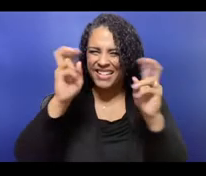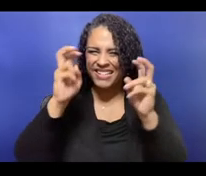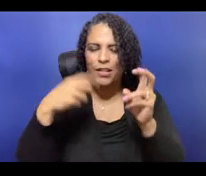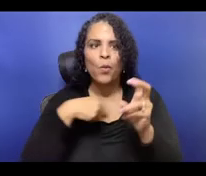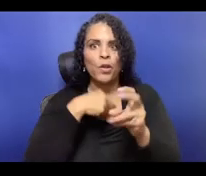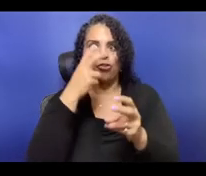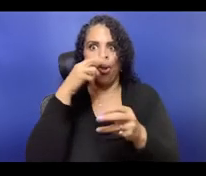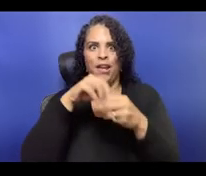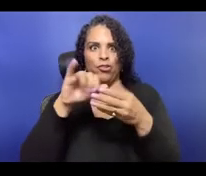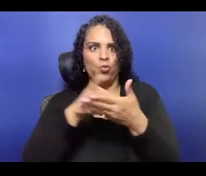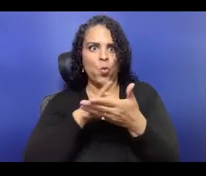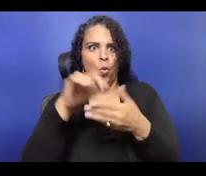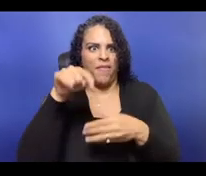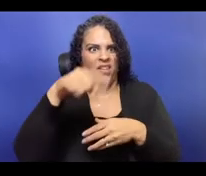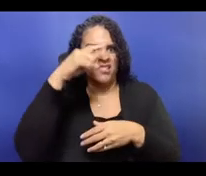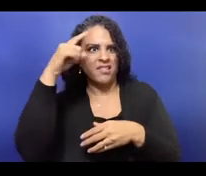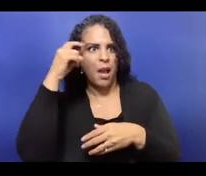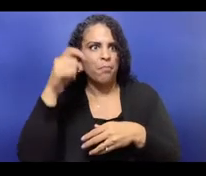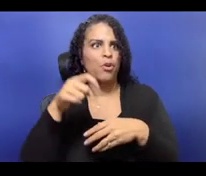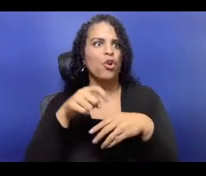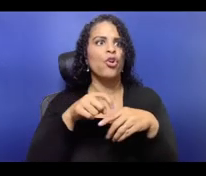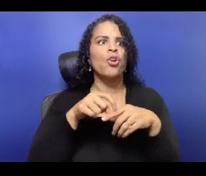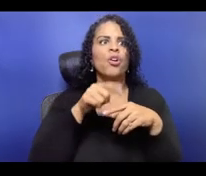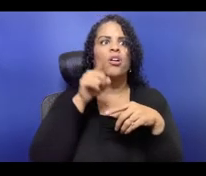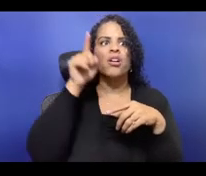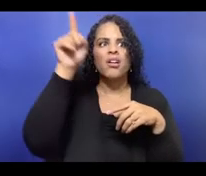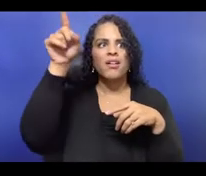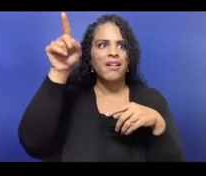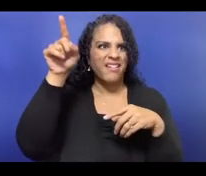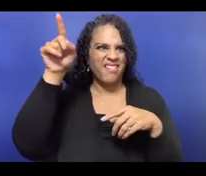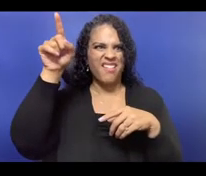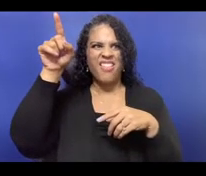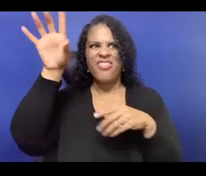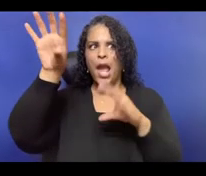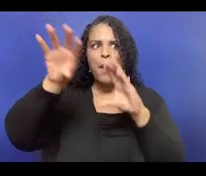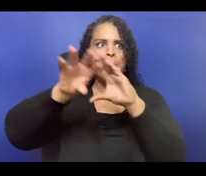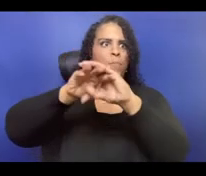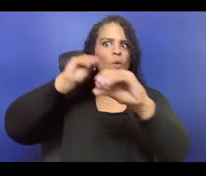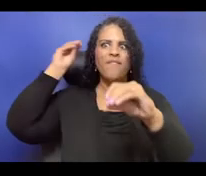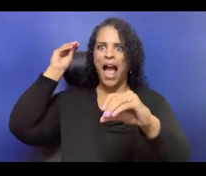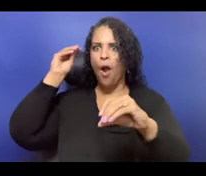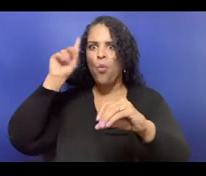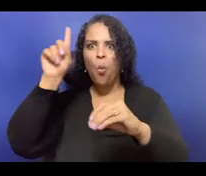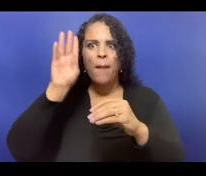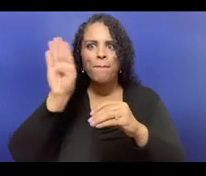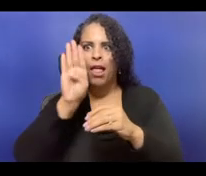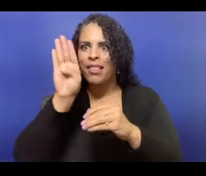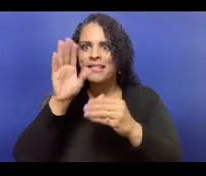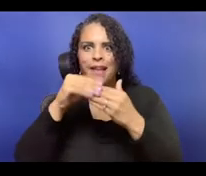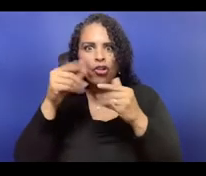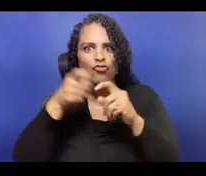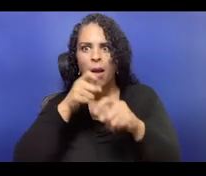your core values, because while some budgets somewhere may say, yeah, you should spend this much on this or expect to spend that much on that,